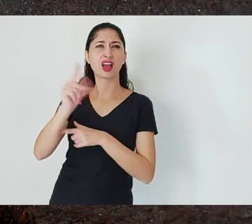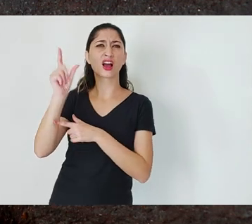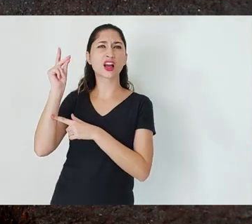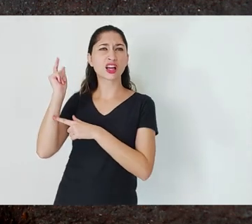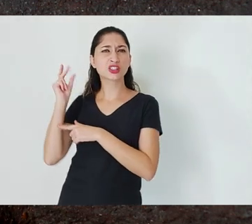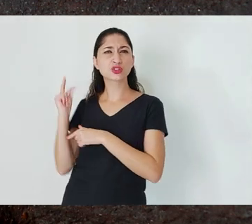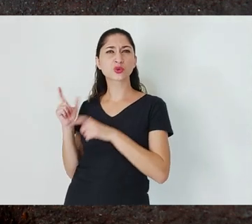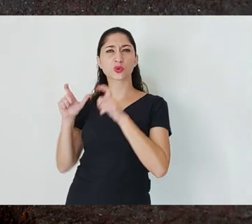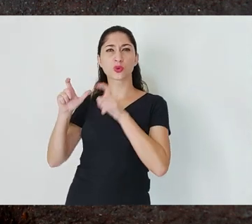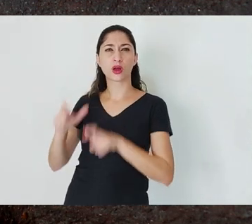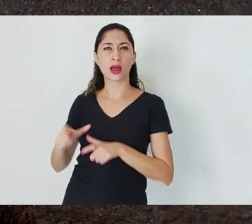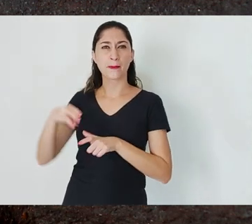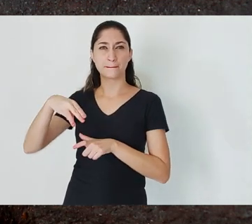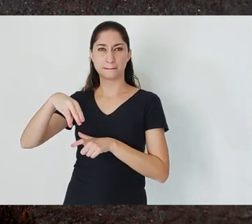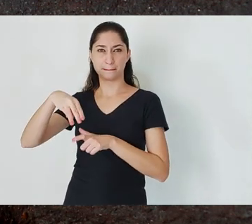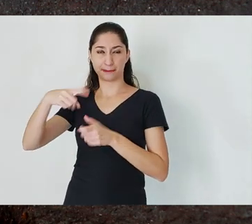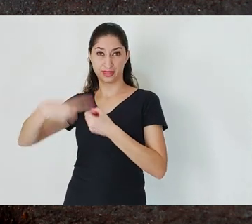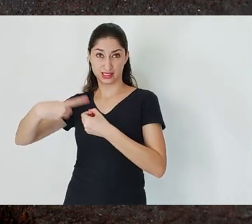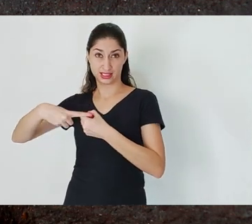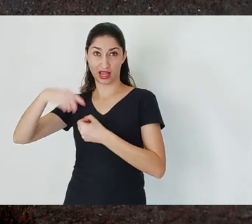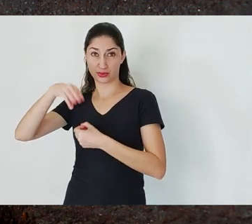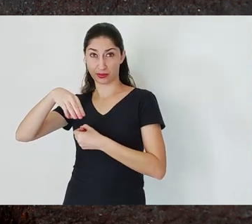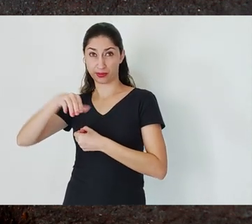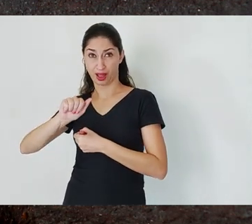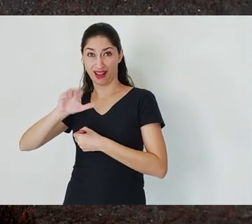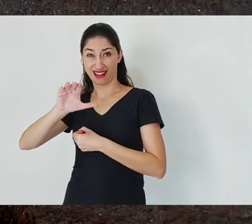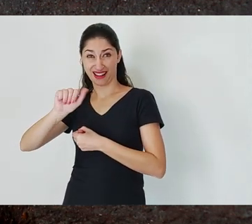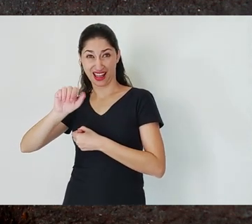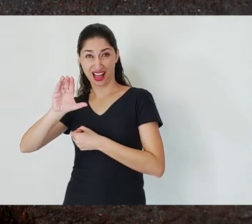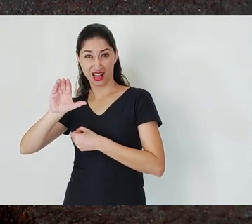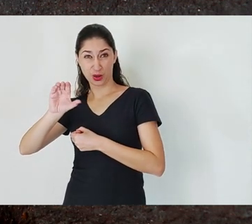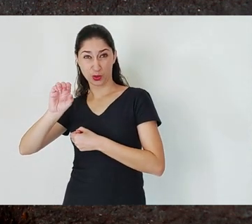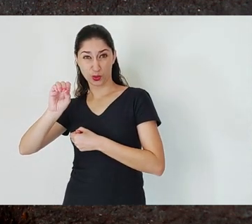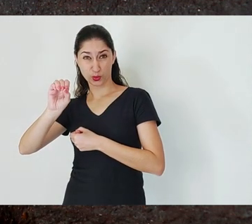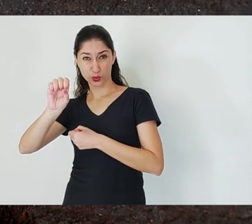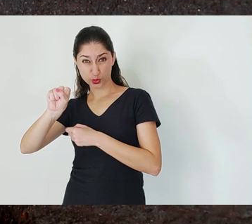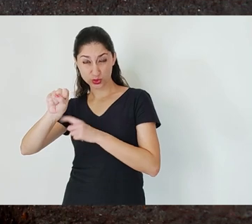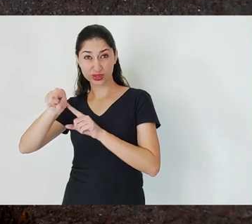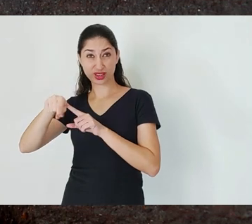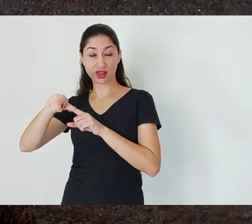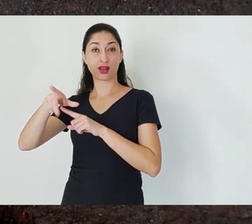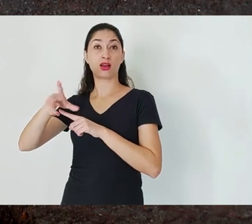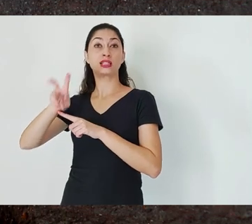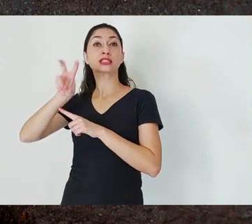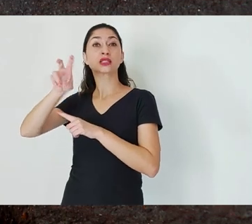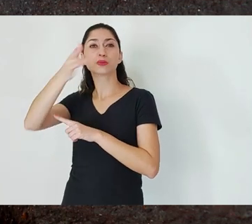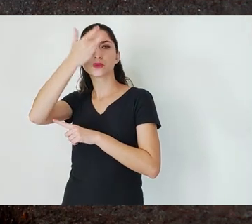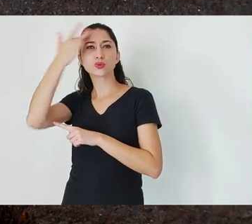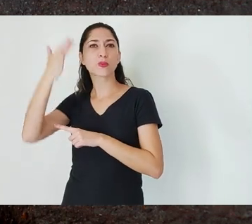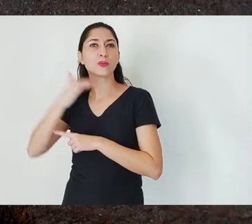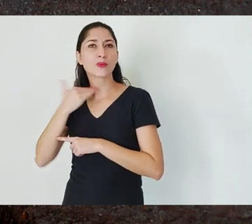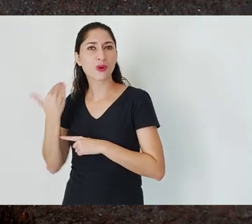which killed five people and was an environmental chaos, and other events